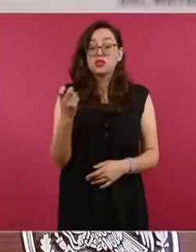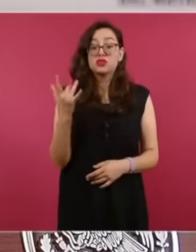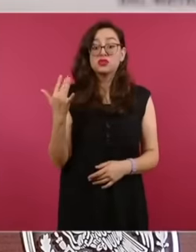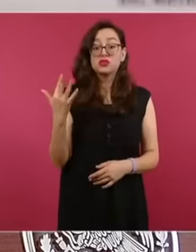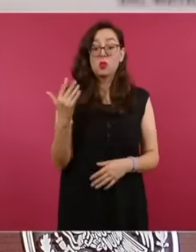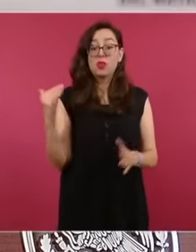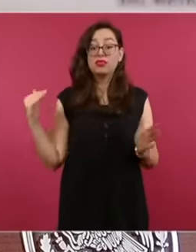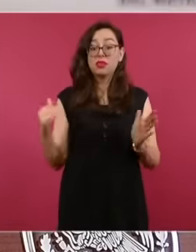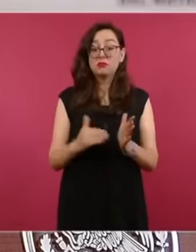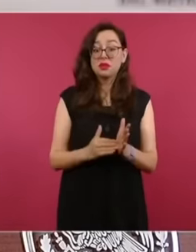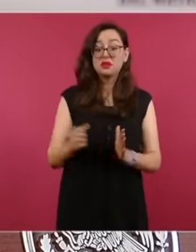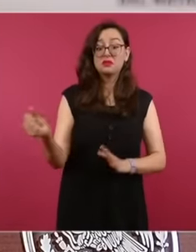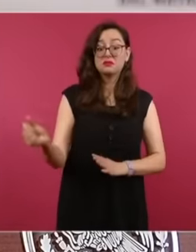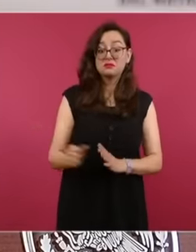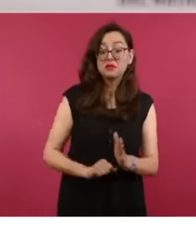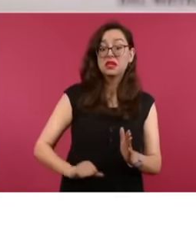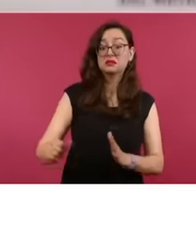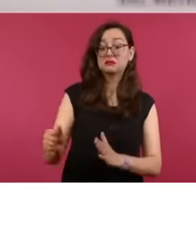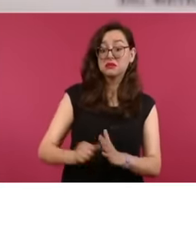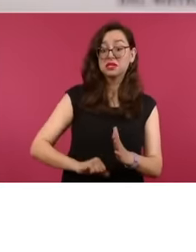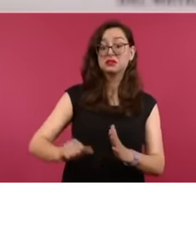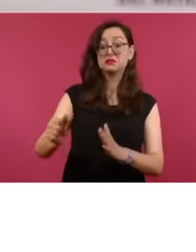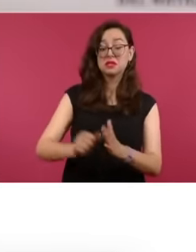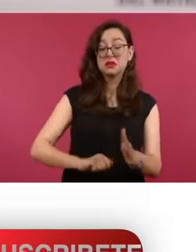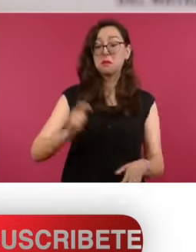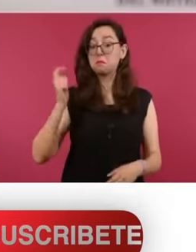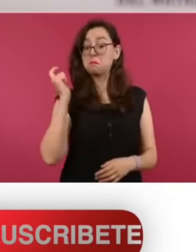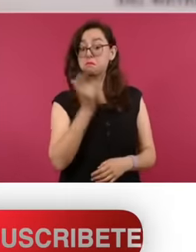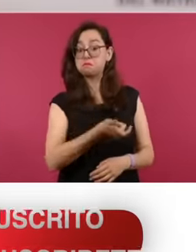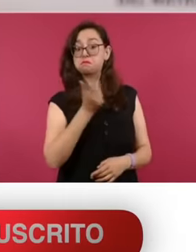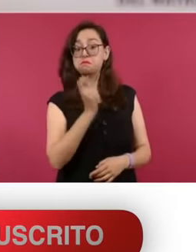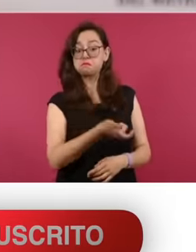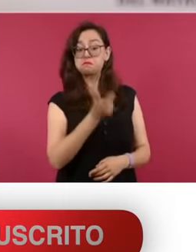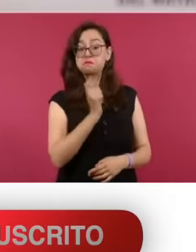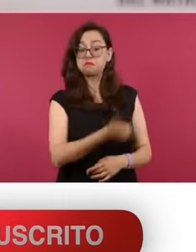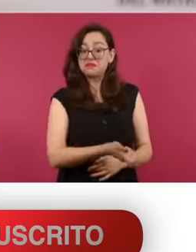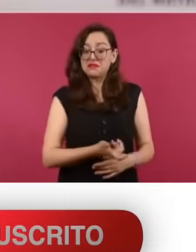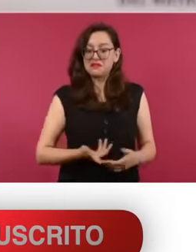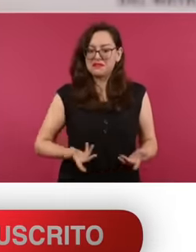a month So how are you going to